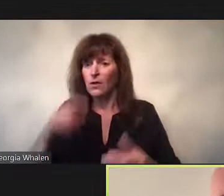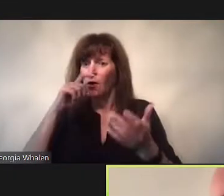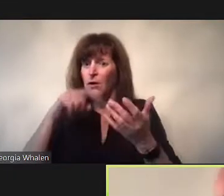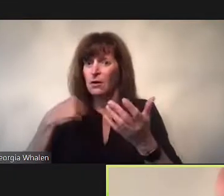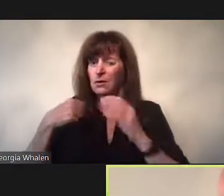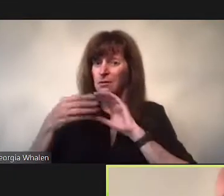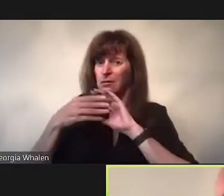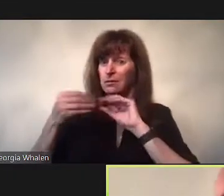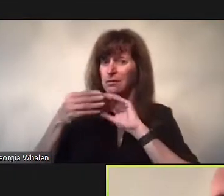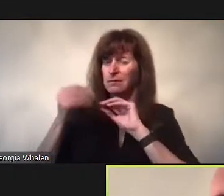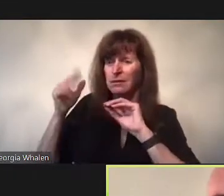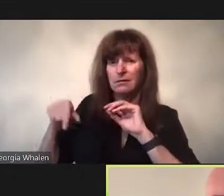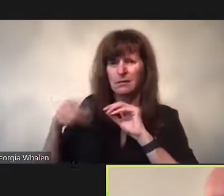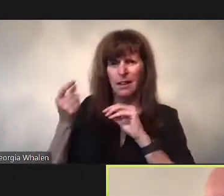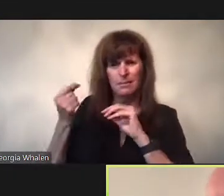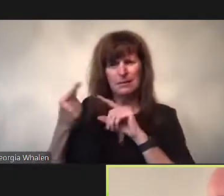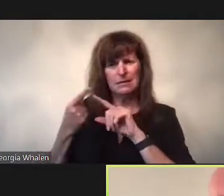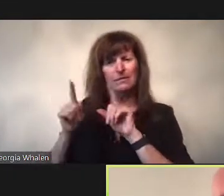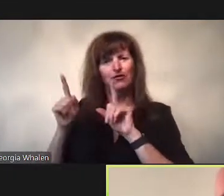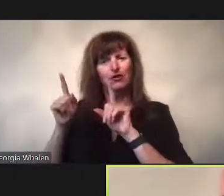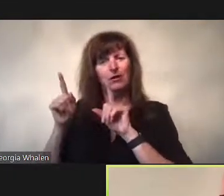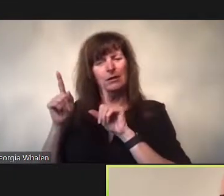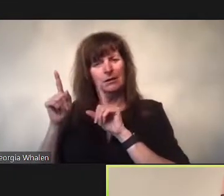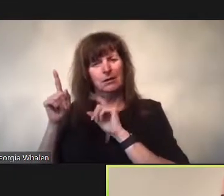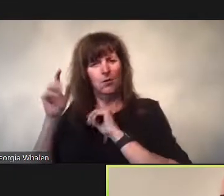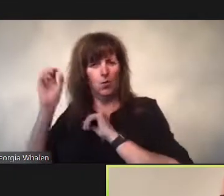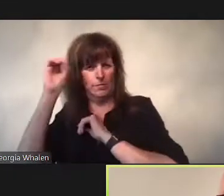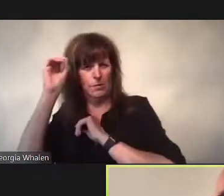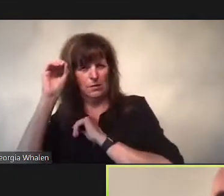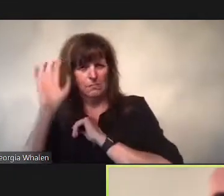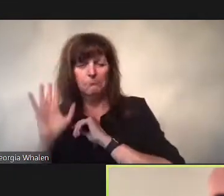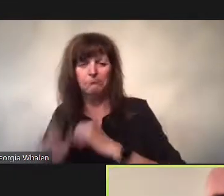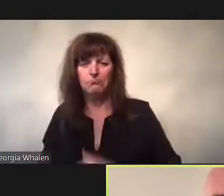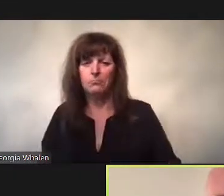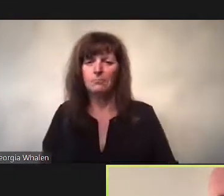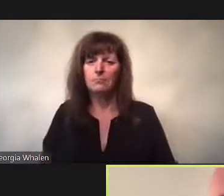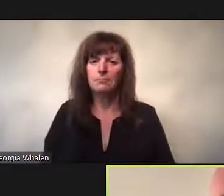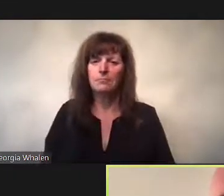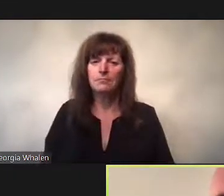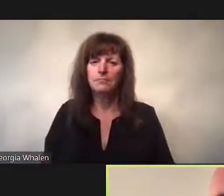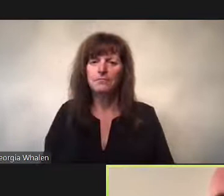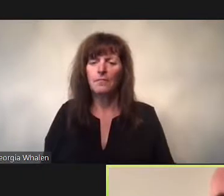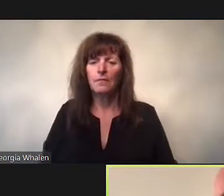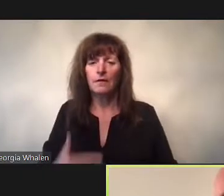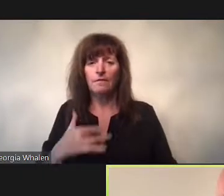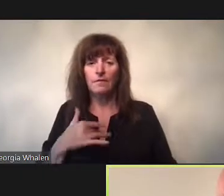Yeah, Ricky, thanks.